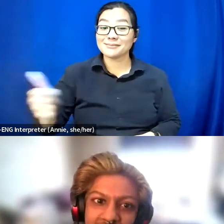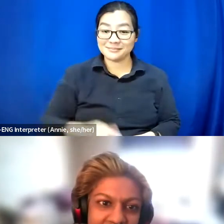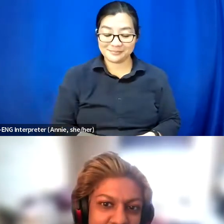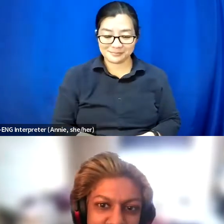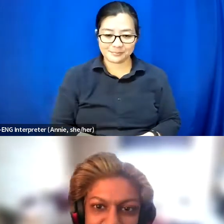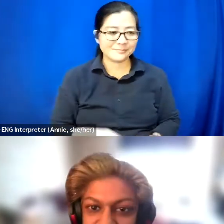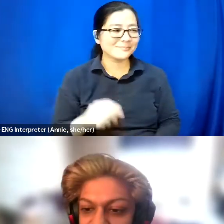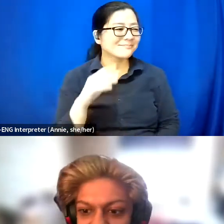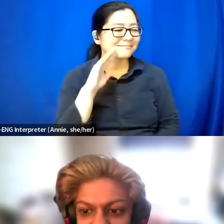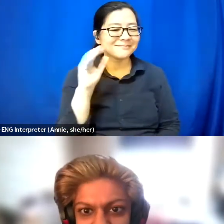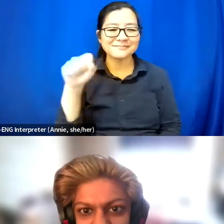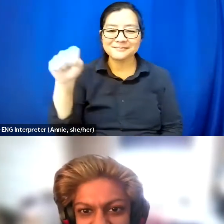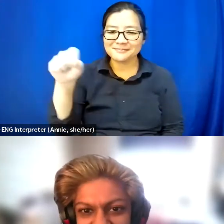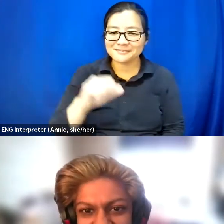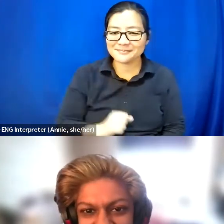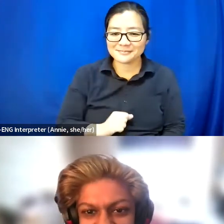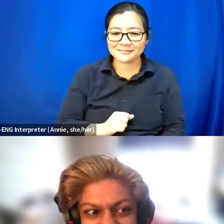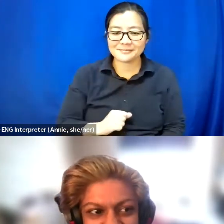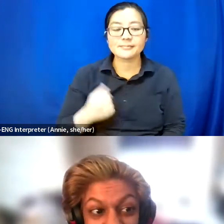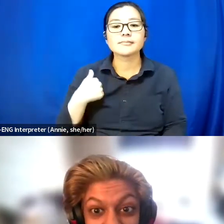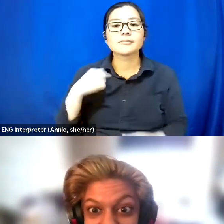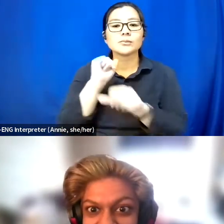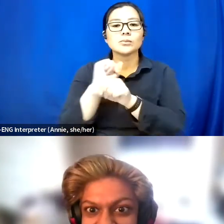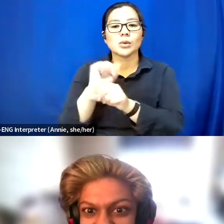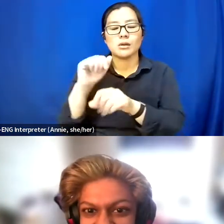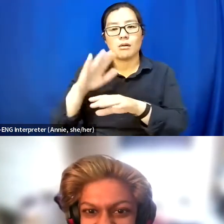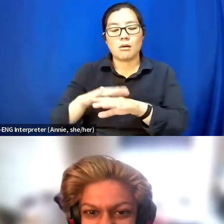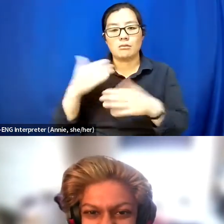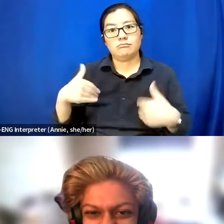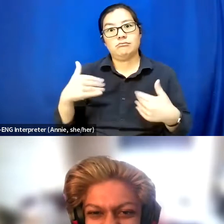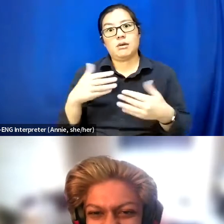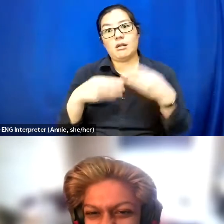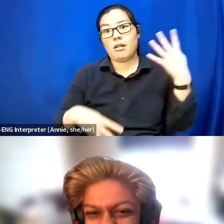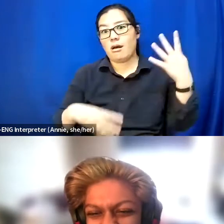Yeah. I am working on a lot right now [chuckle].